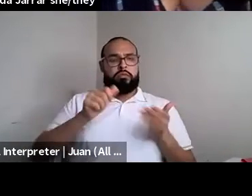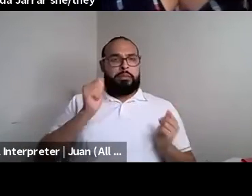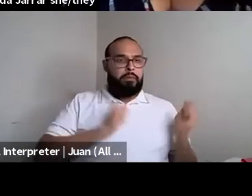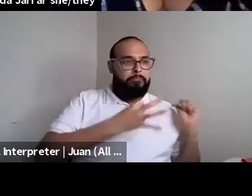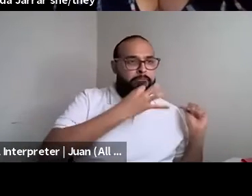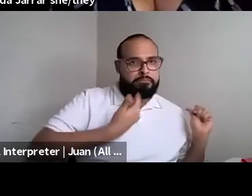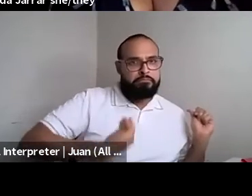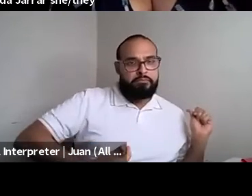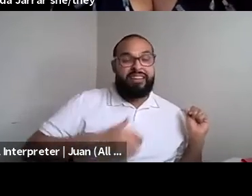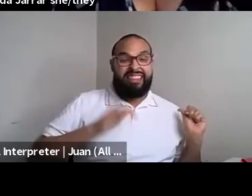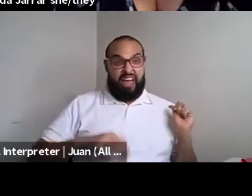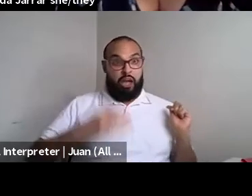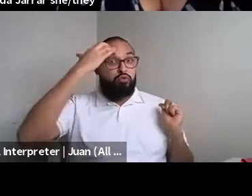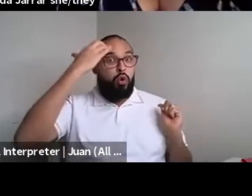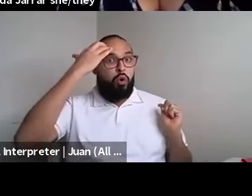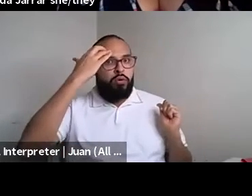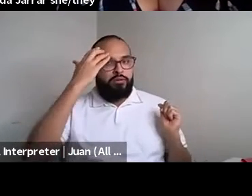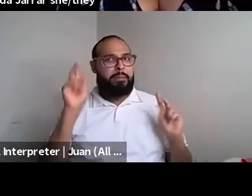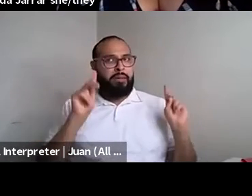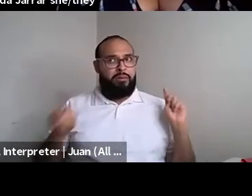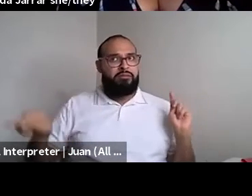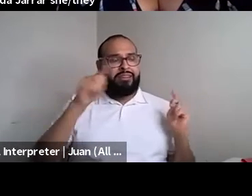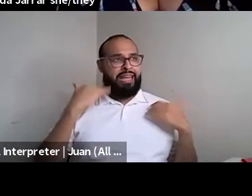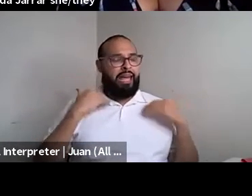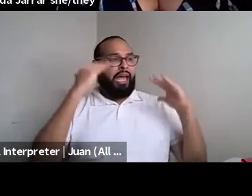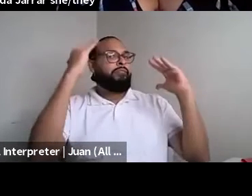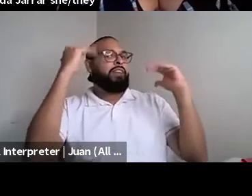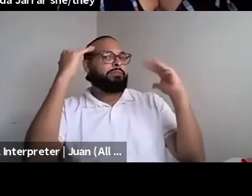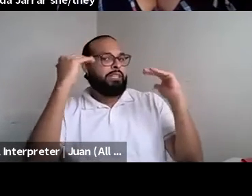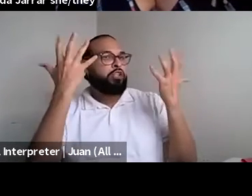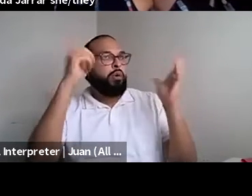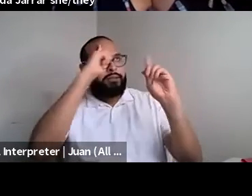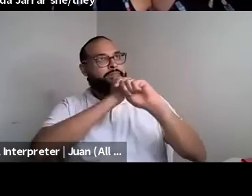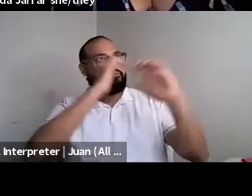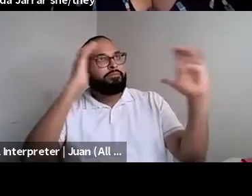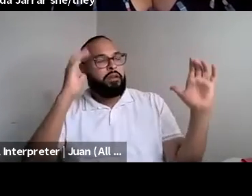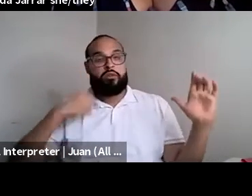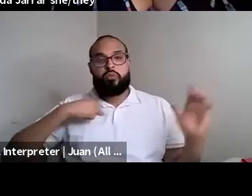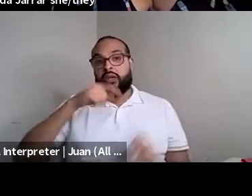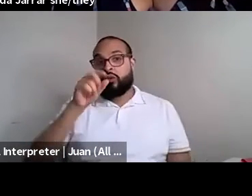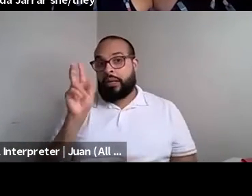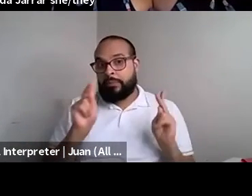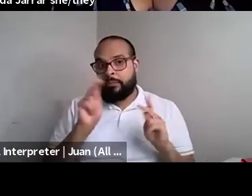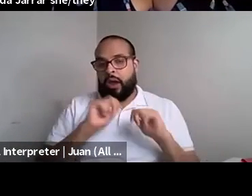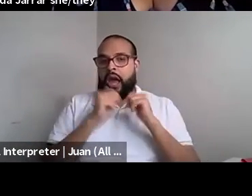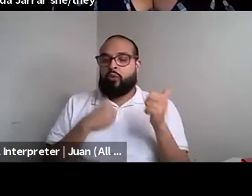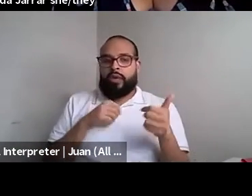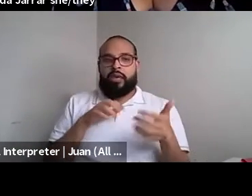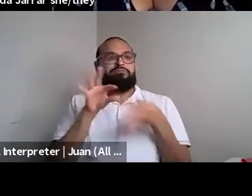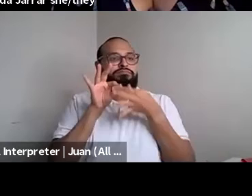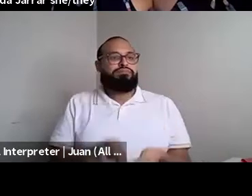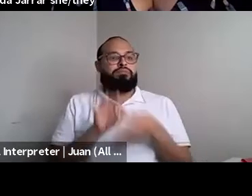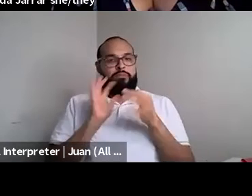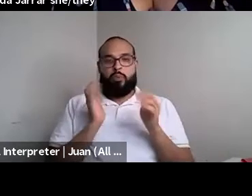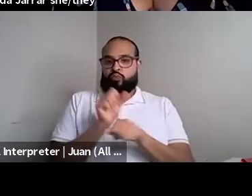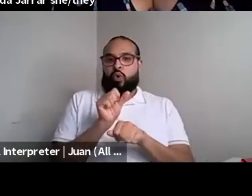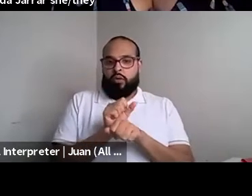Kenyon Farrow (he/him/his): Probably a certain expectation, to a certain extent that we as queer folks like actually ground our work and sex right or that sex and desire is somehow